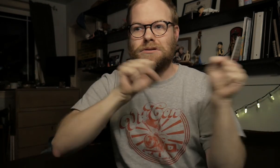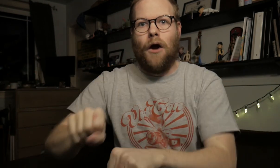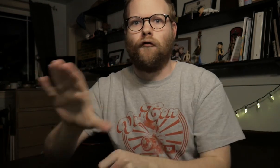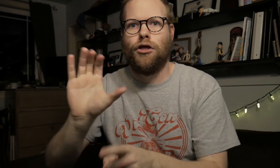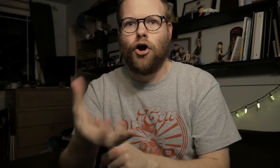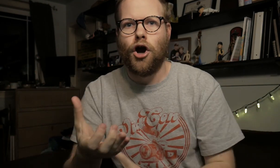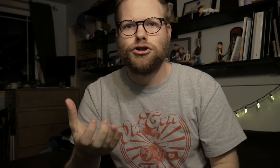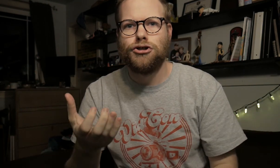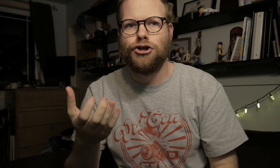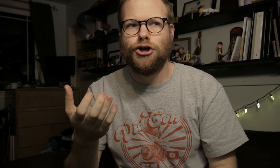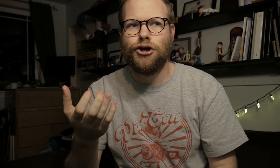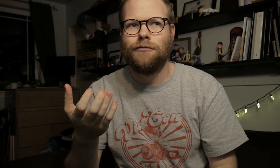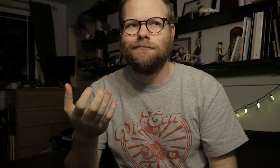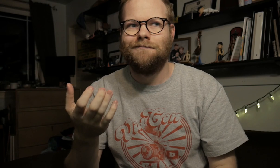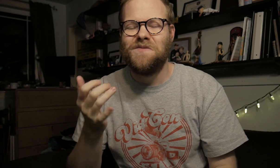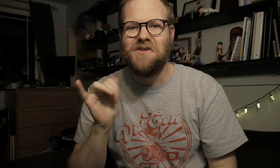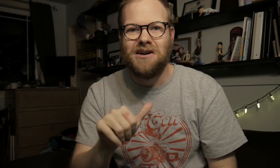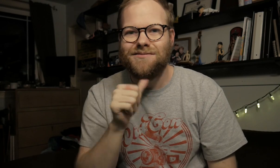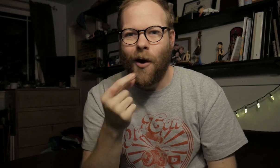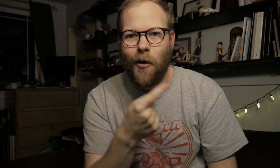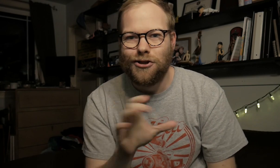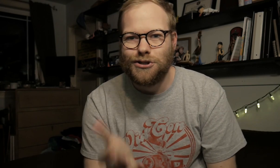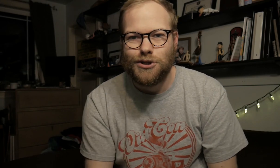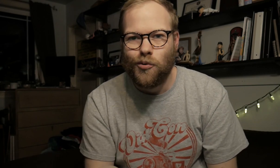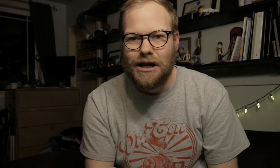take over their culture. That's not what they're doing.